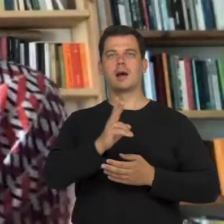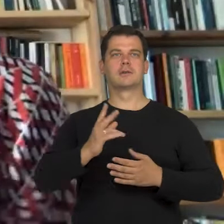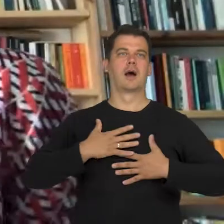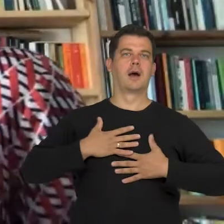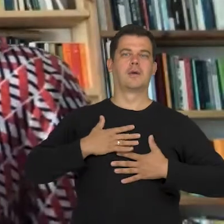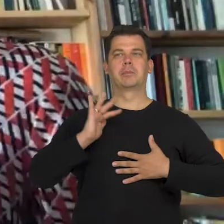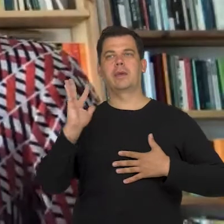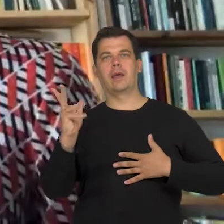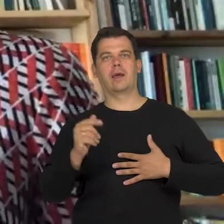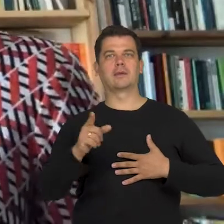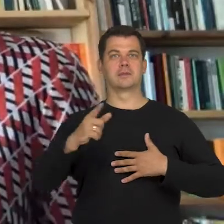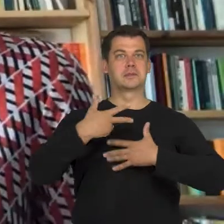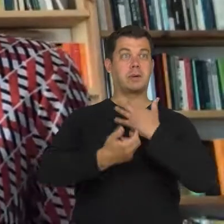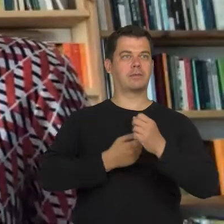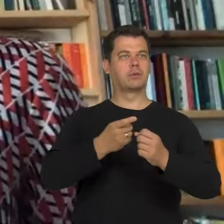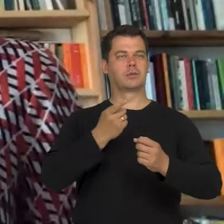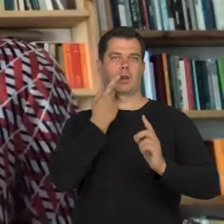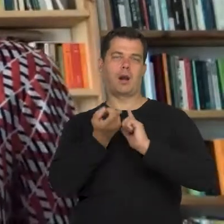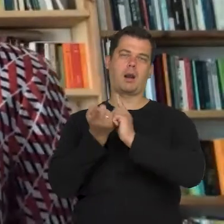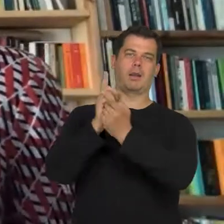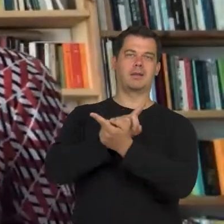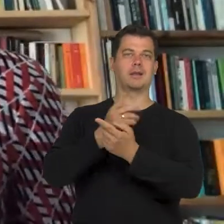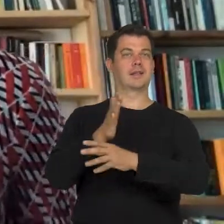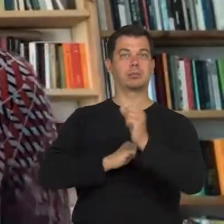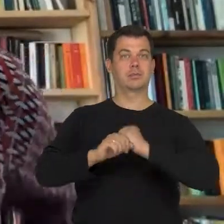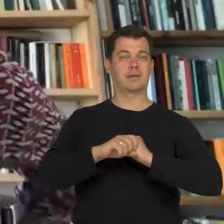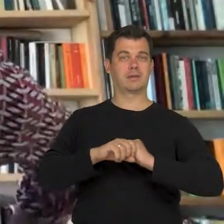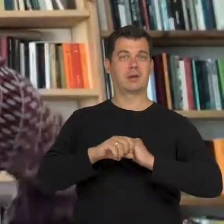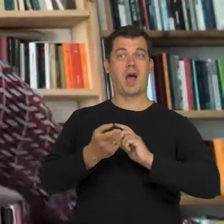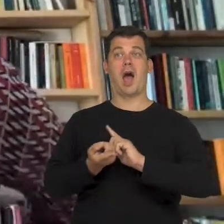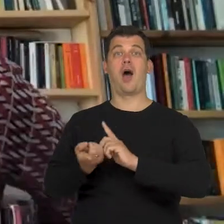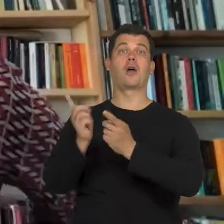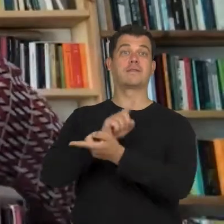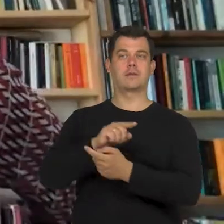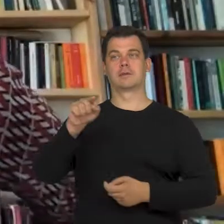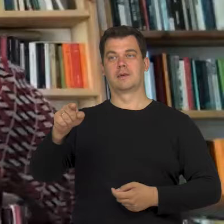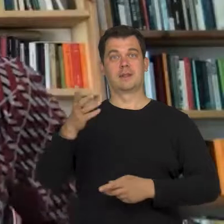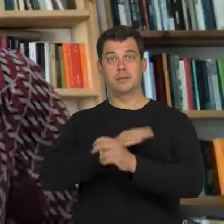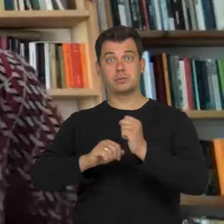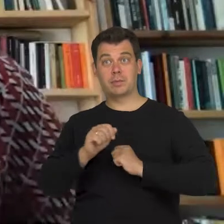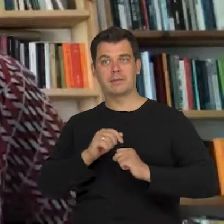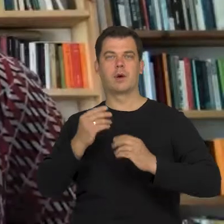when a able-bodied actor plays a disabled person well but we rarely see the same when the roles are reversed